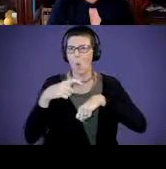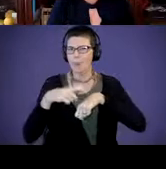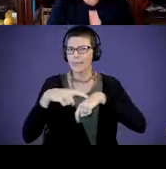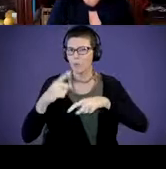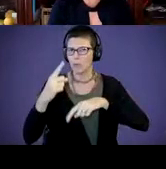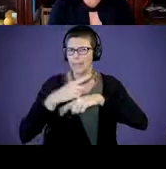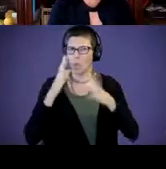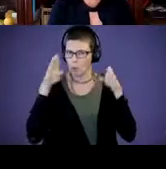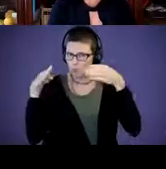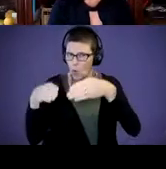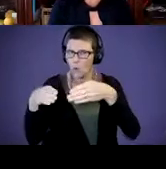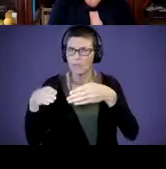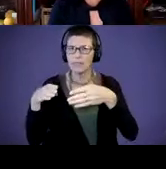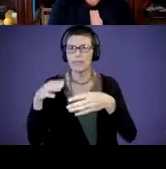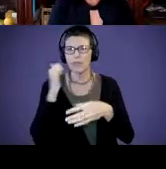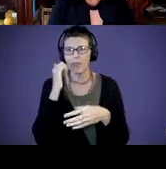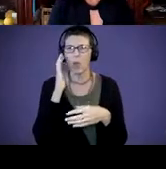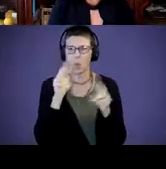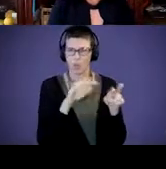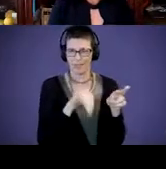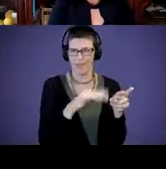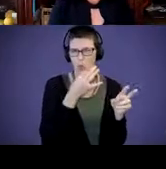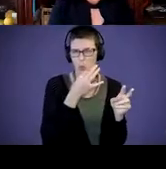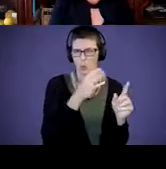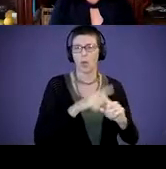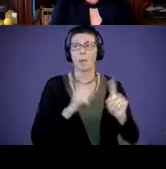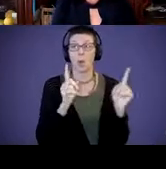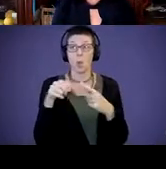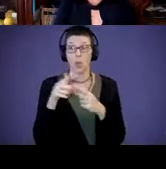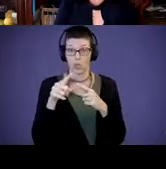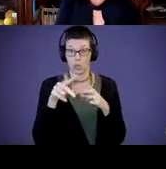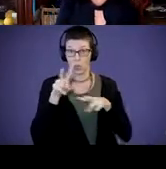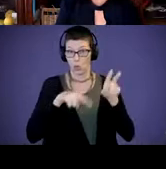And we'll look at that in a minute. But when you look at this and when you're working with